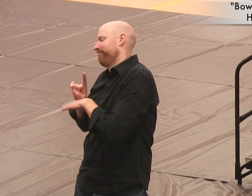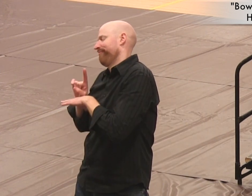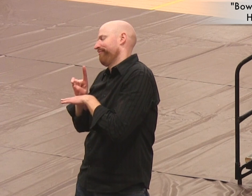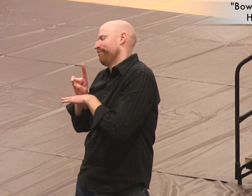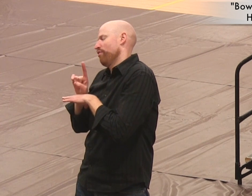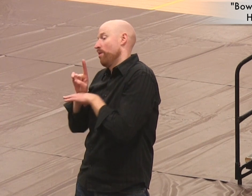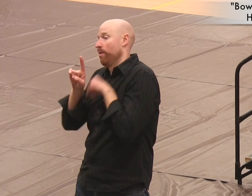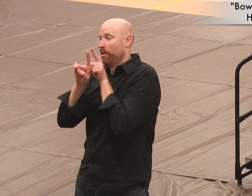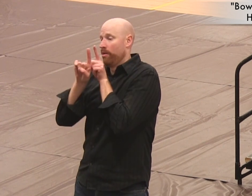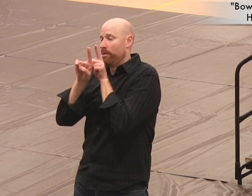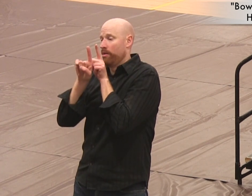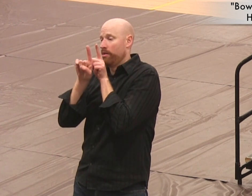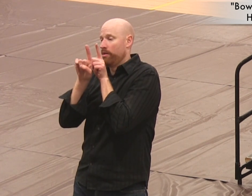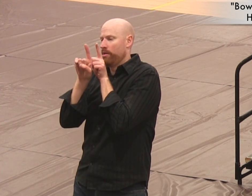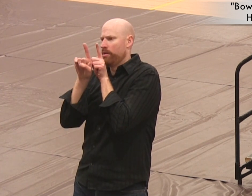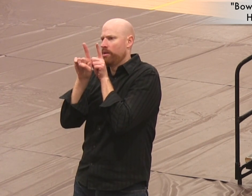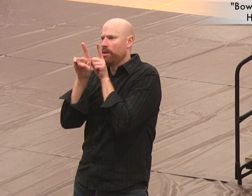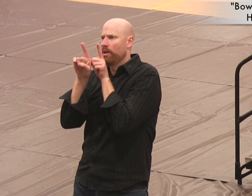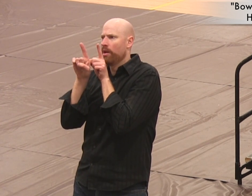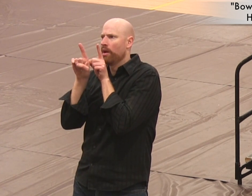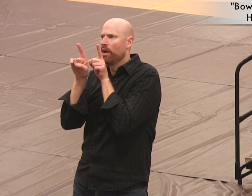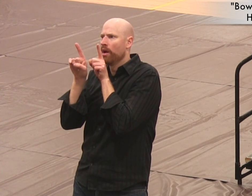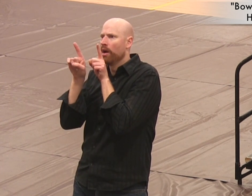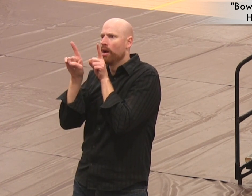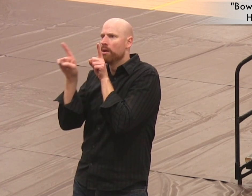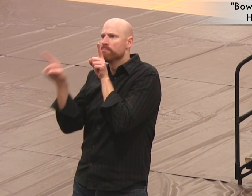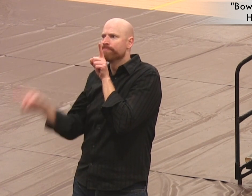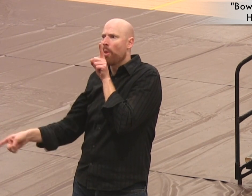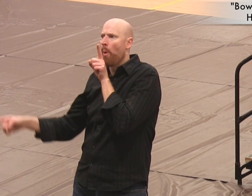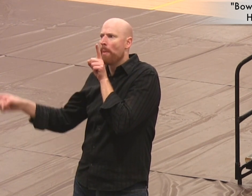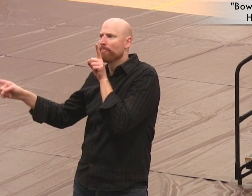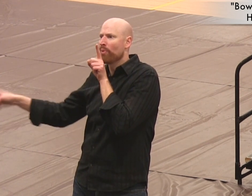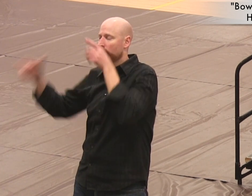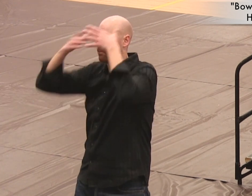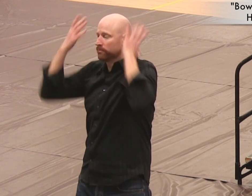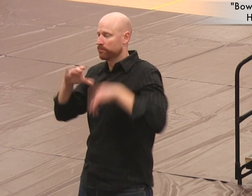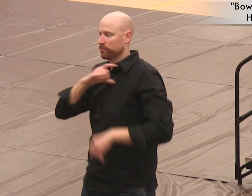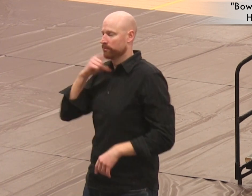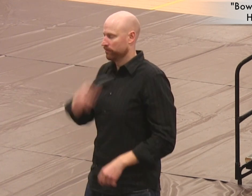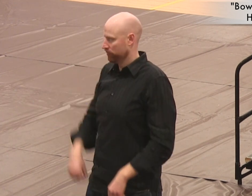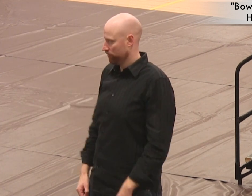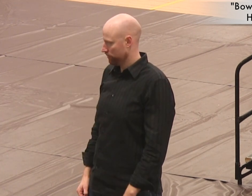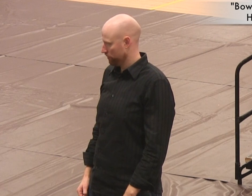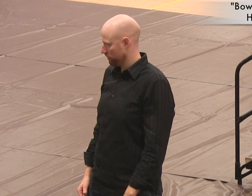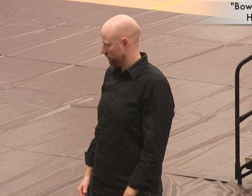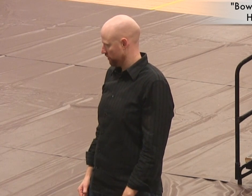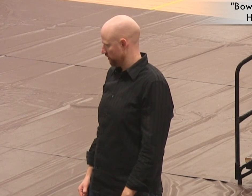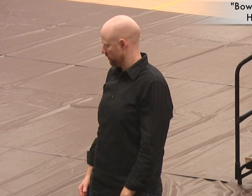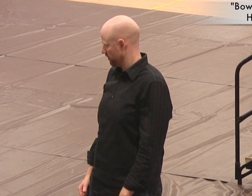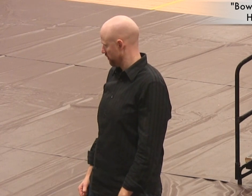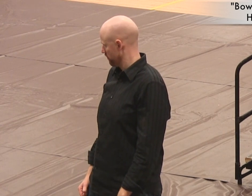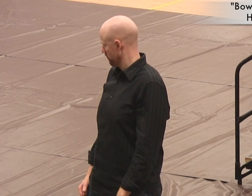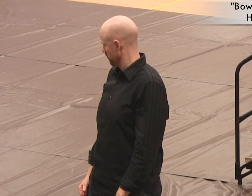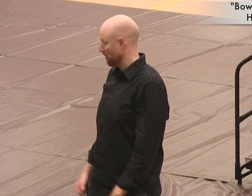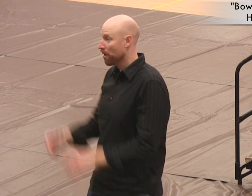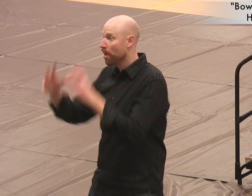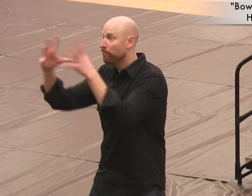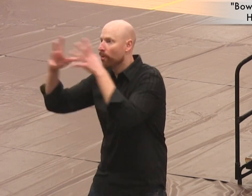As the pin crumpled behind the force of the blow, it revealed, yet another pin, unaffected, watching the ball pass.